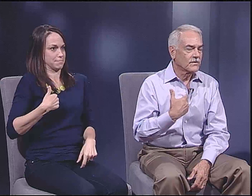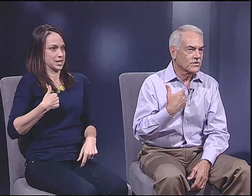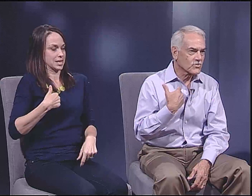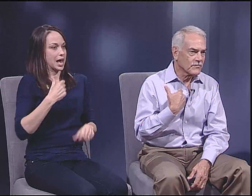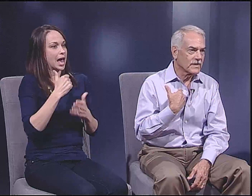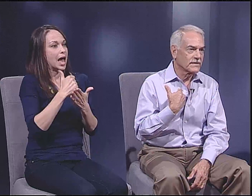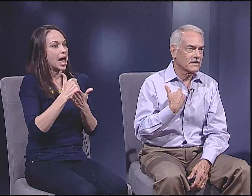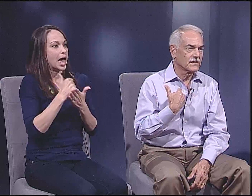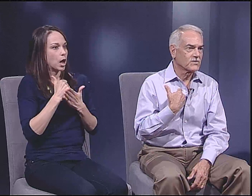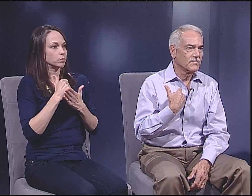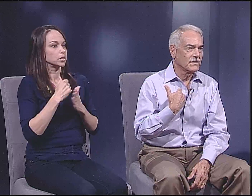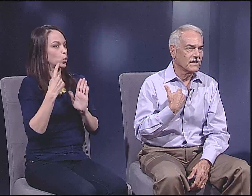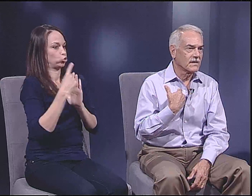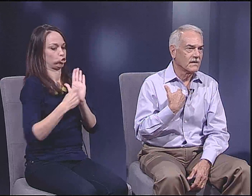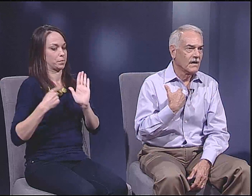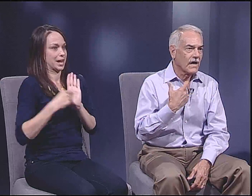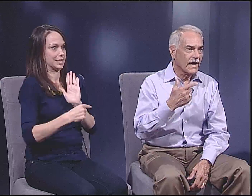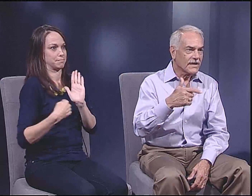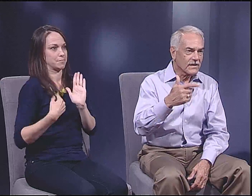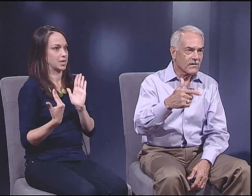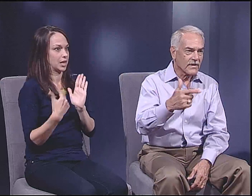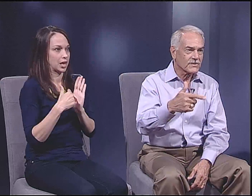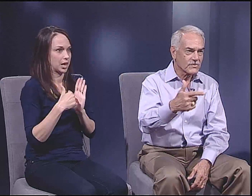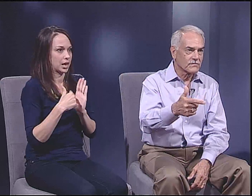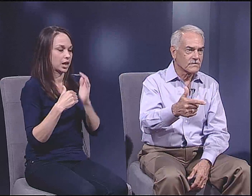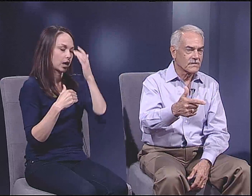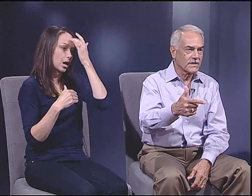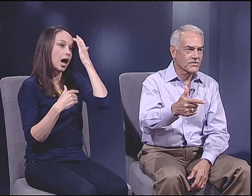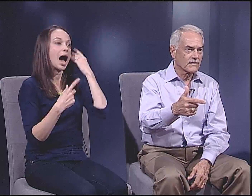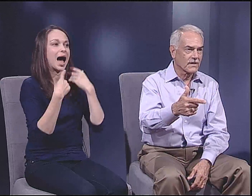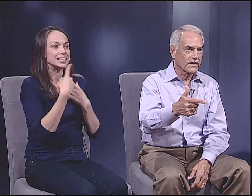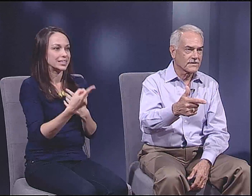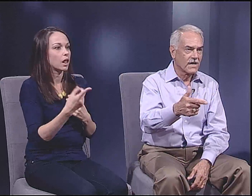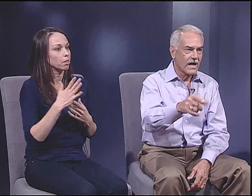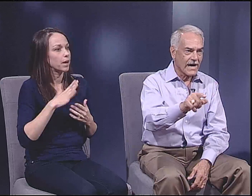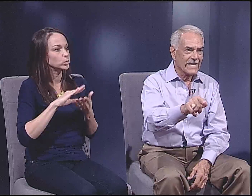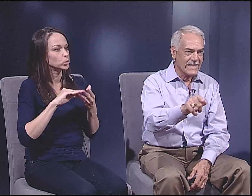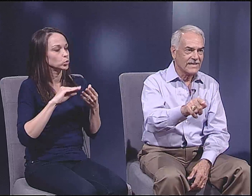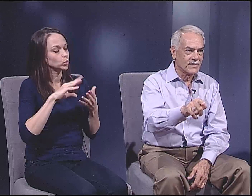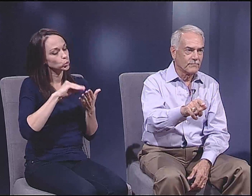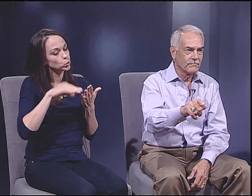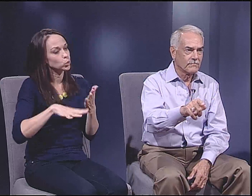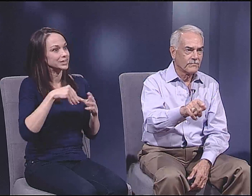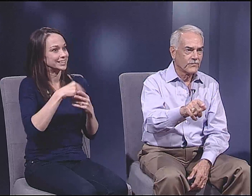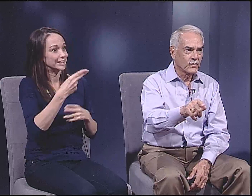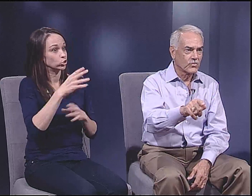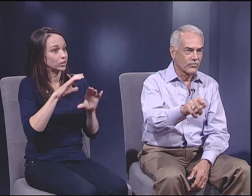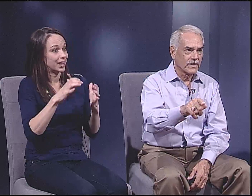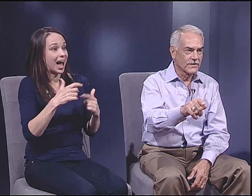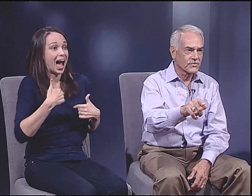that no one ever abuses me or discriminates against me again. I tell my students in history class,